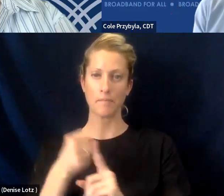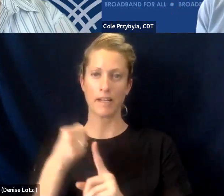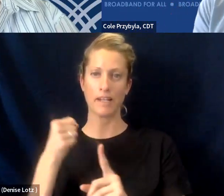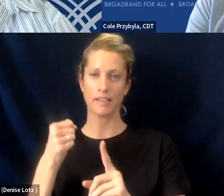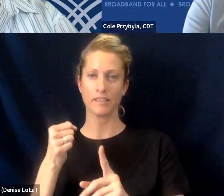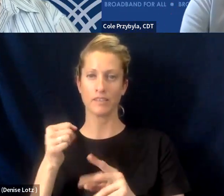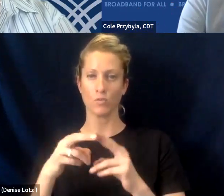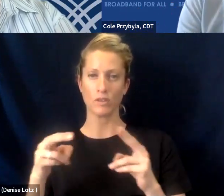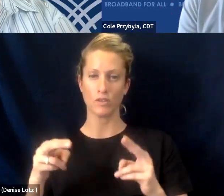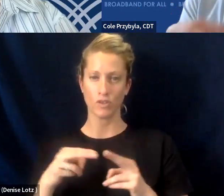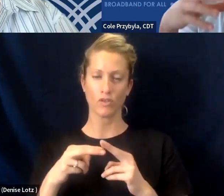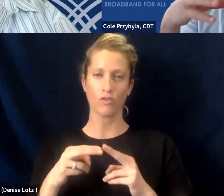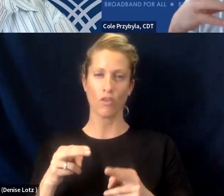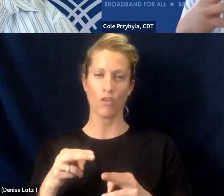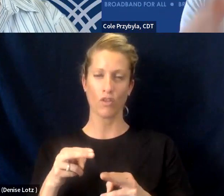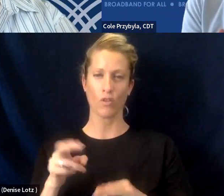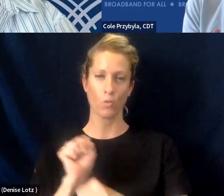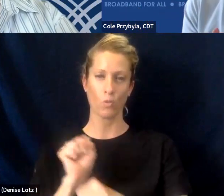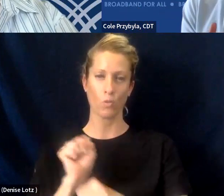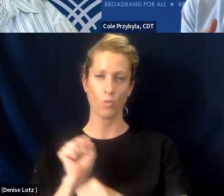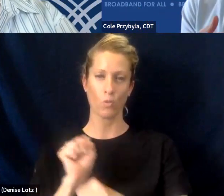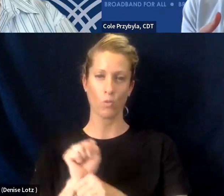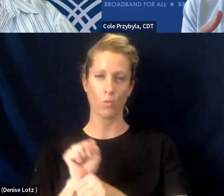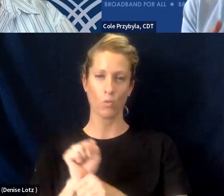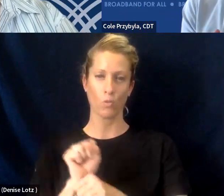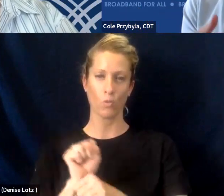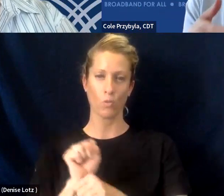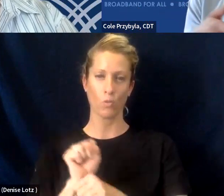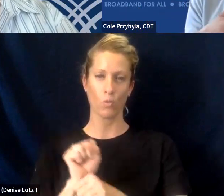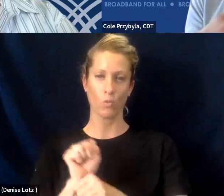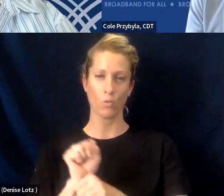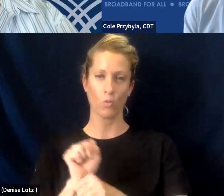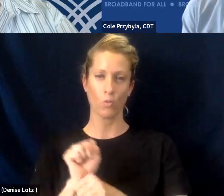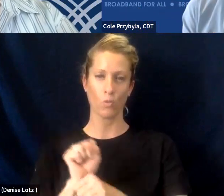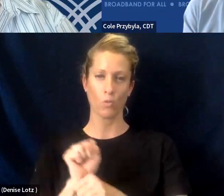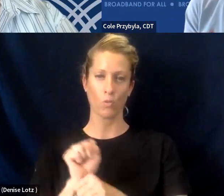and economies, and then that by the work that Valley Doesn't does to work with partners.